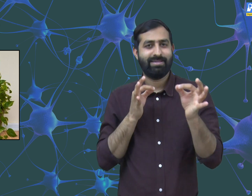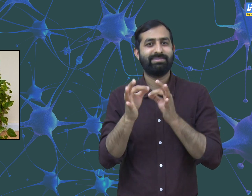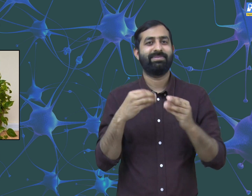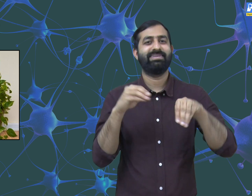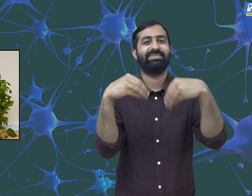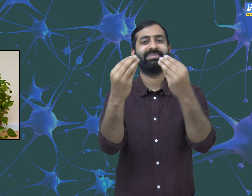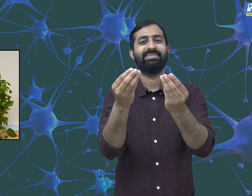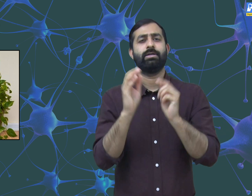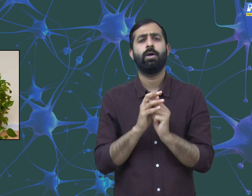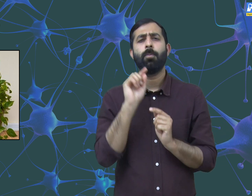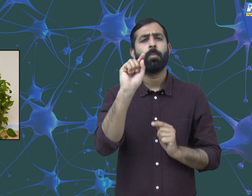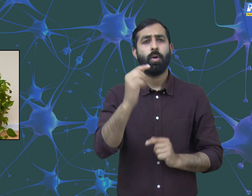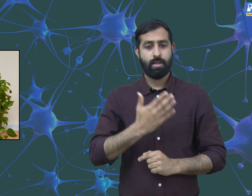Let me tell you.